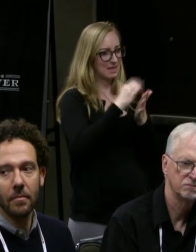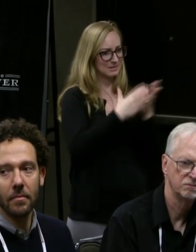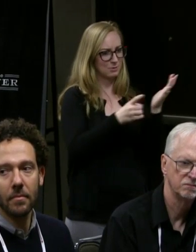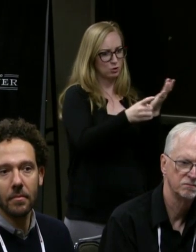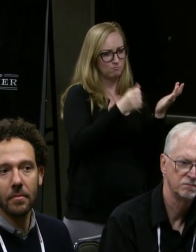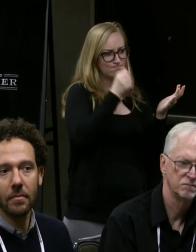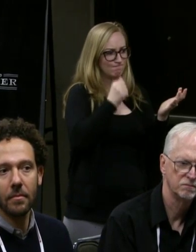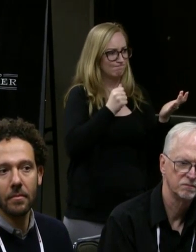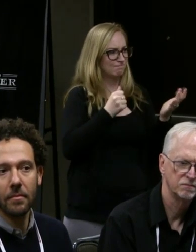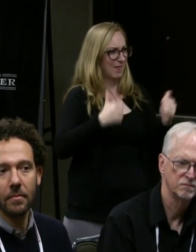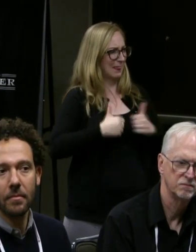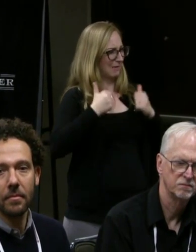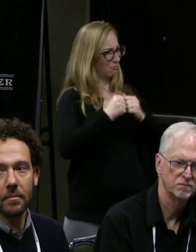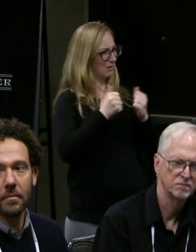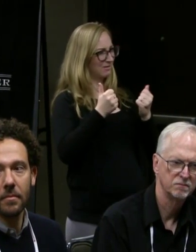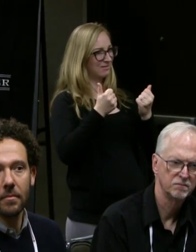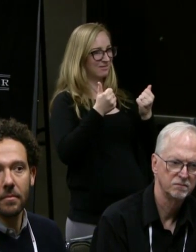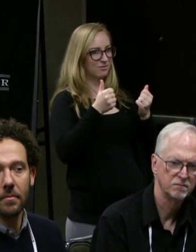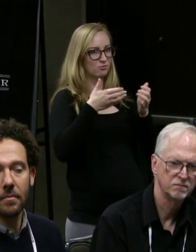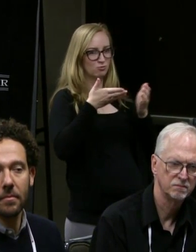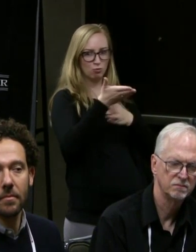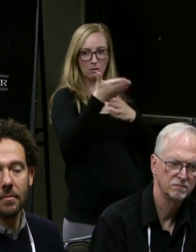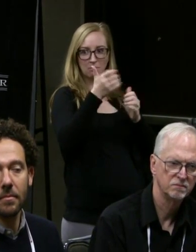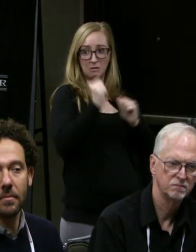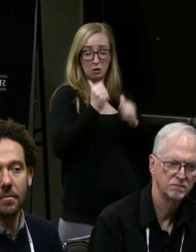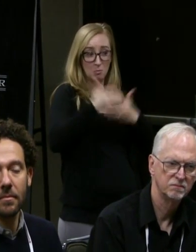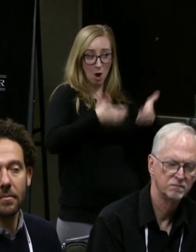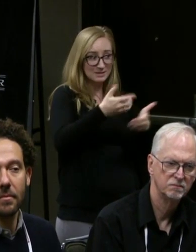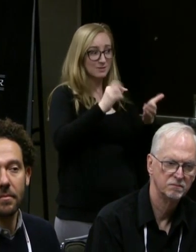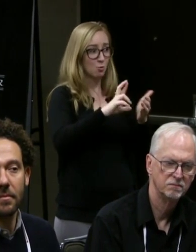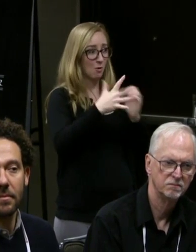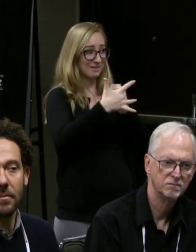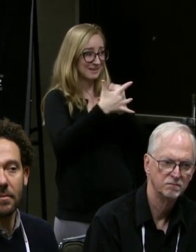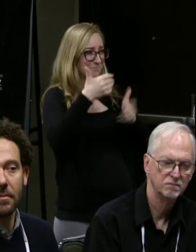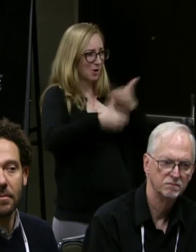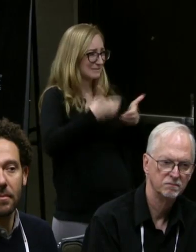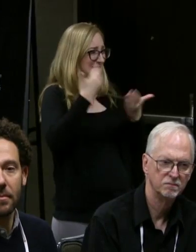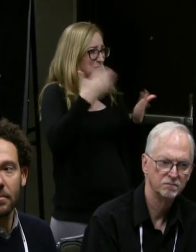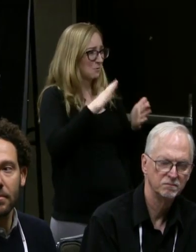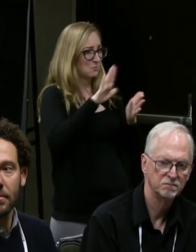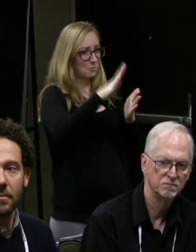of the theater process or the tech process. I don't know what your thoughts are.